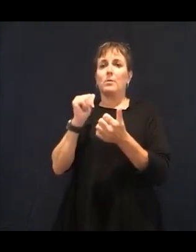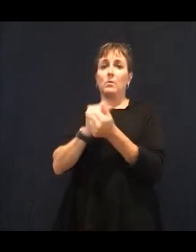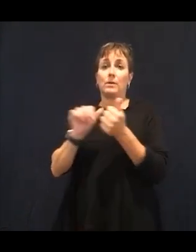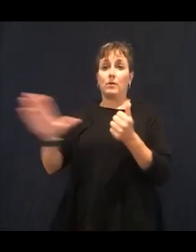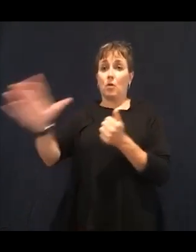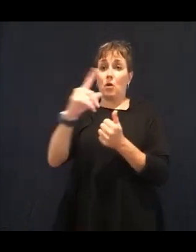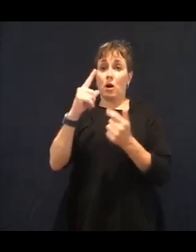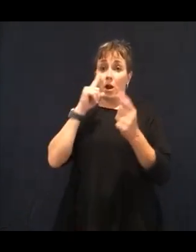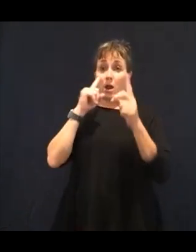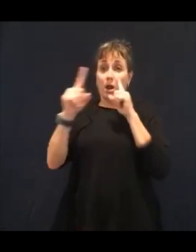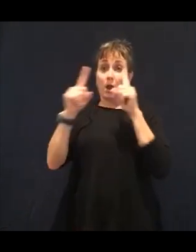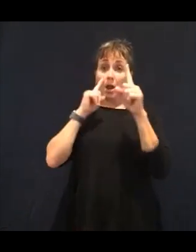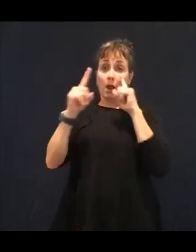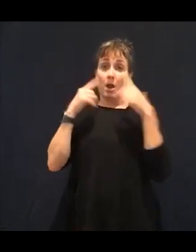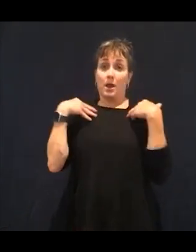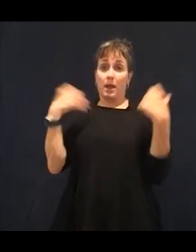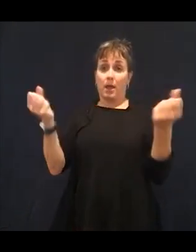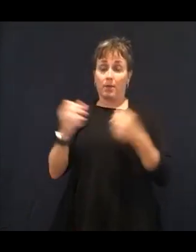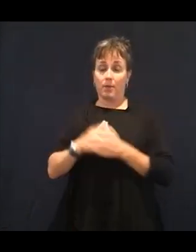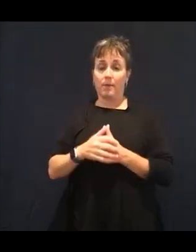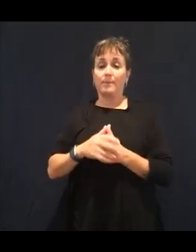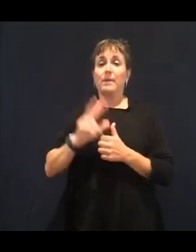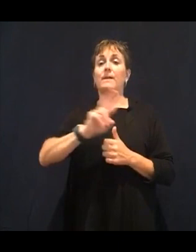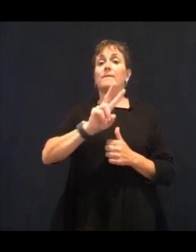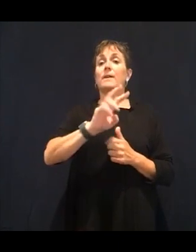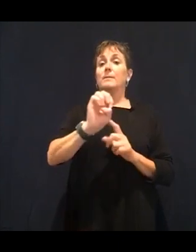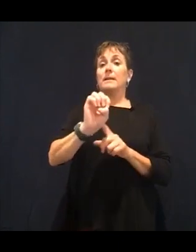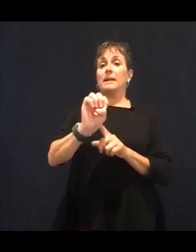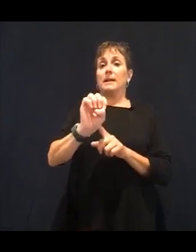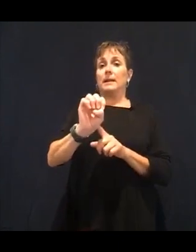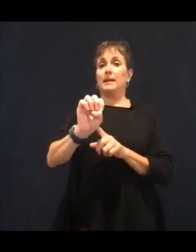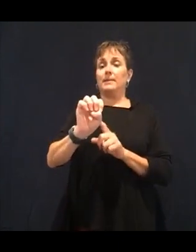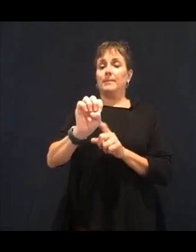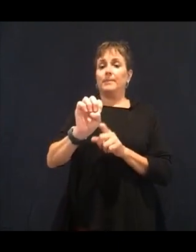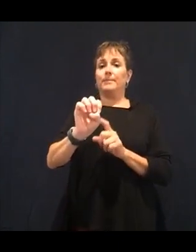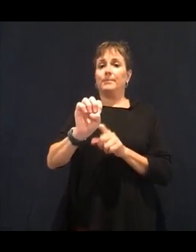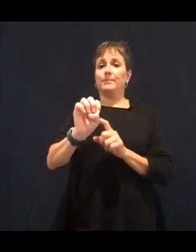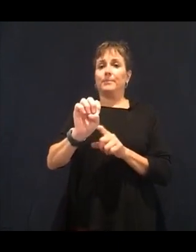it helps with building a healthy cell membrane. Vitamin E